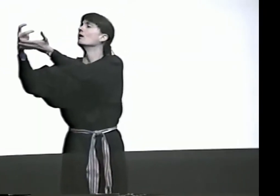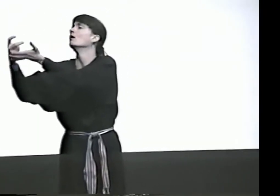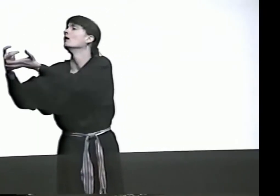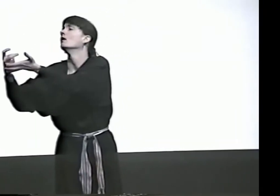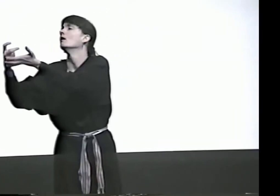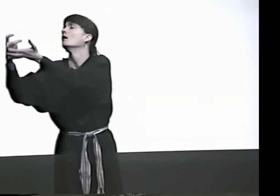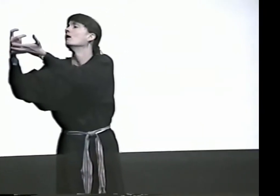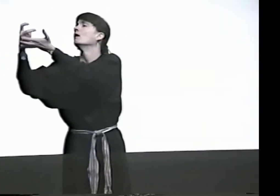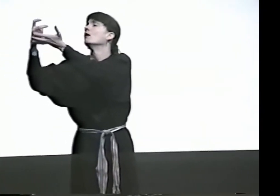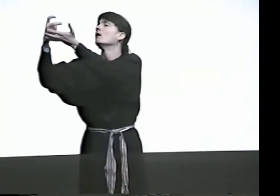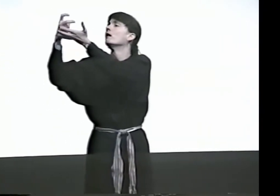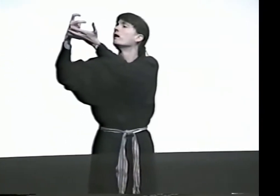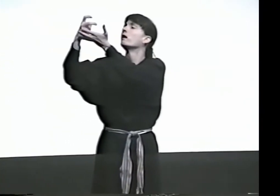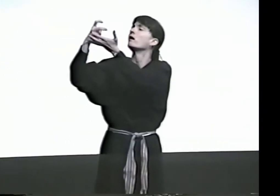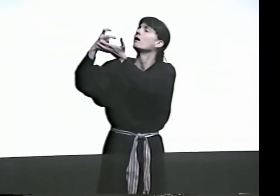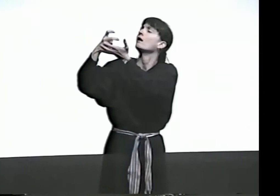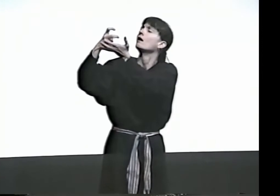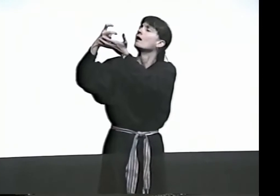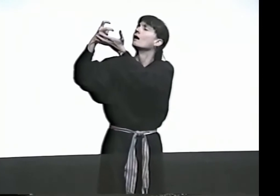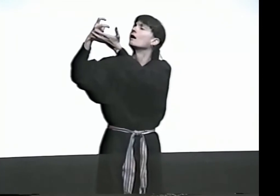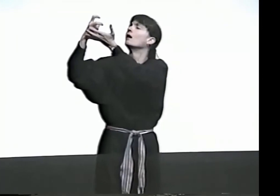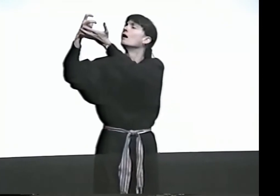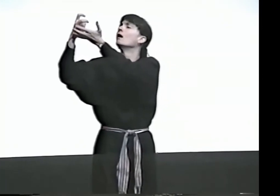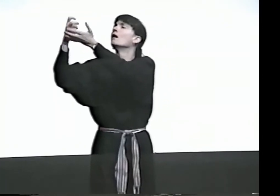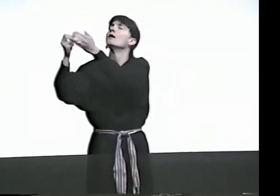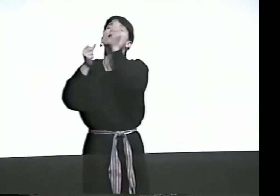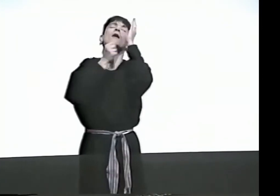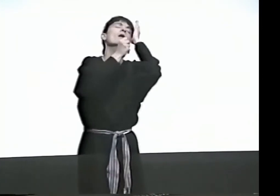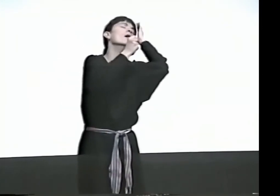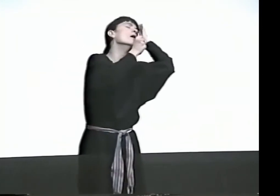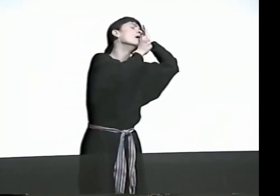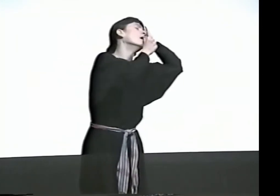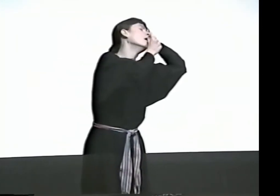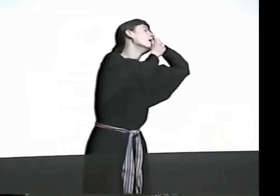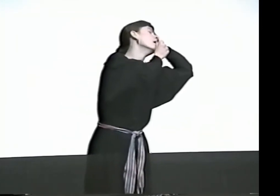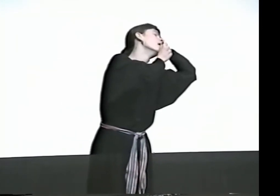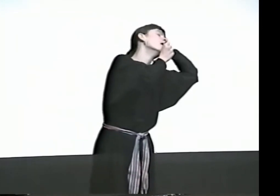A FATHER AND, IN THE CASKET, HIS SON.